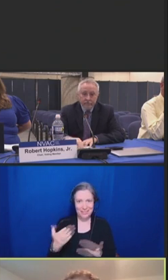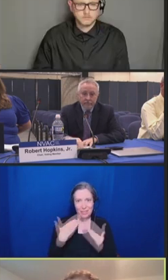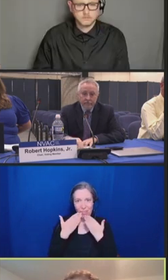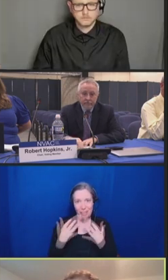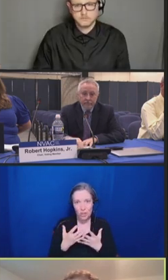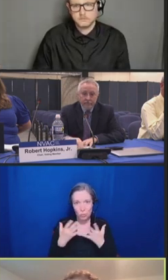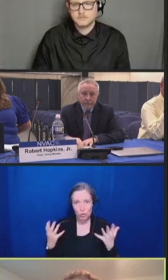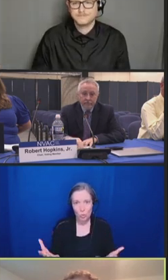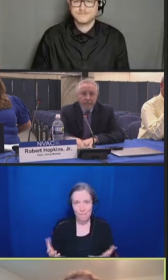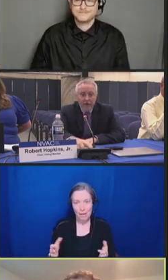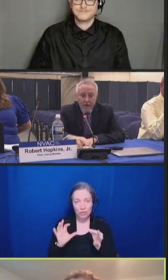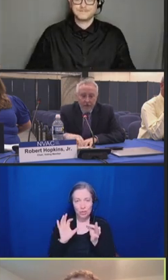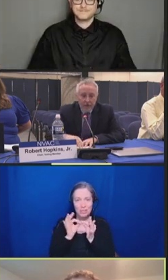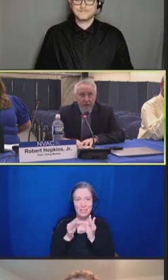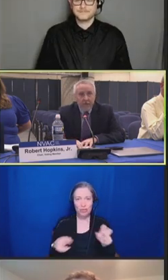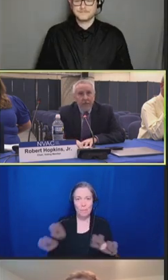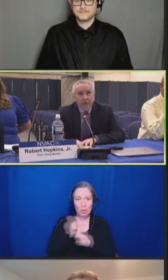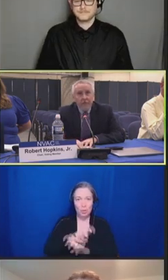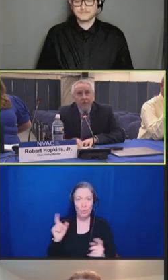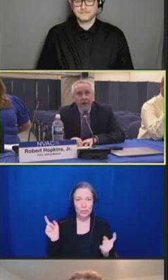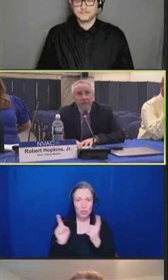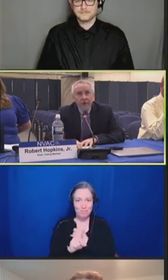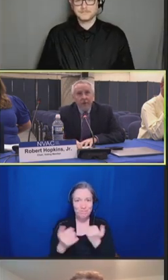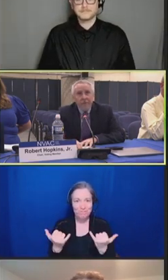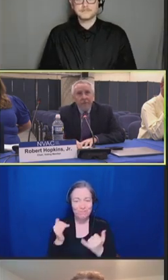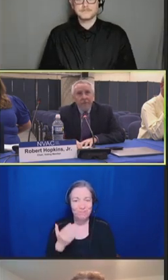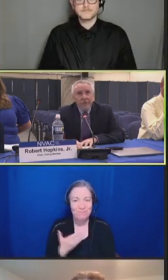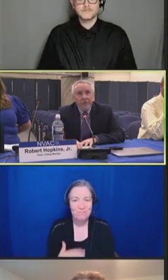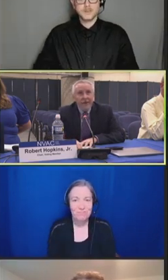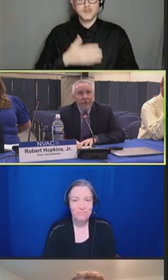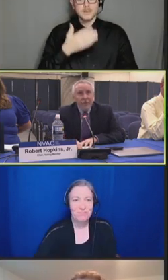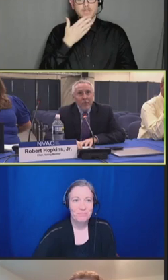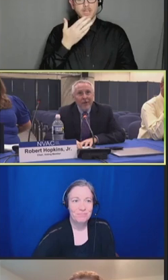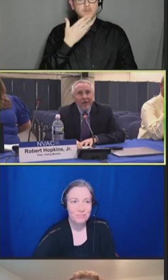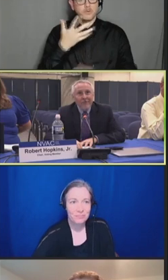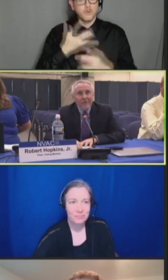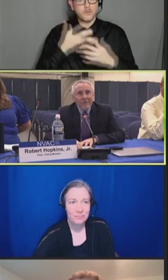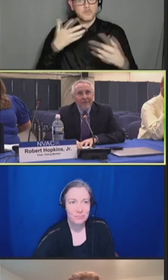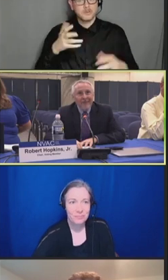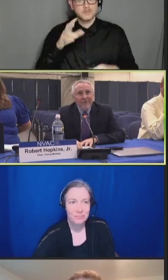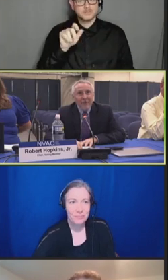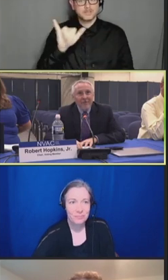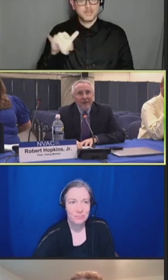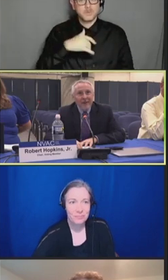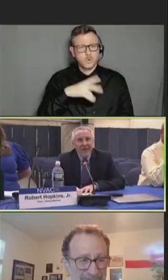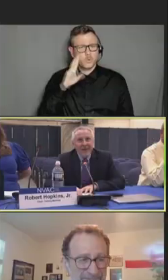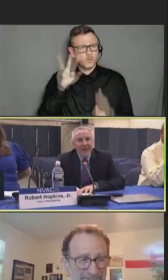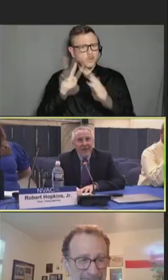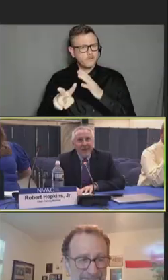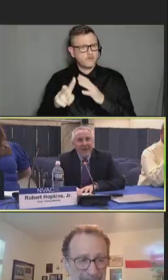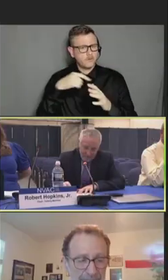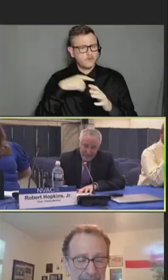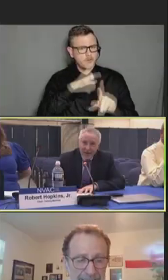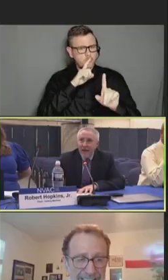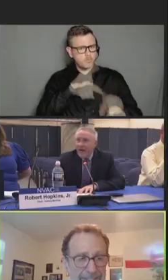Robert Hopkins, Jr.: Thank you very much, Jay. We look forward to that report from the FDA meeting today. Jay Slater: Yes.